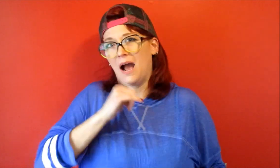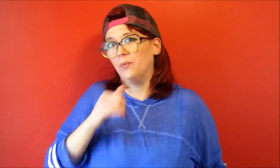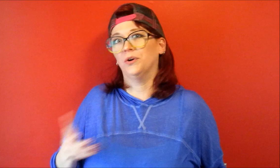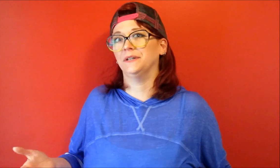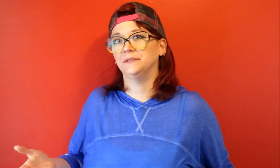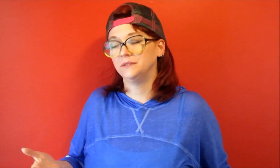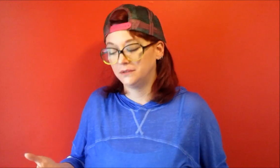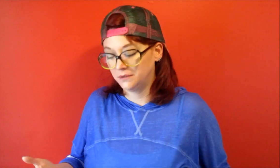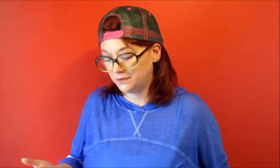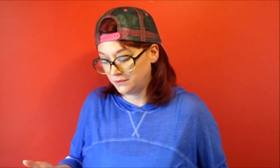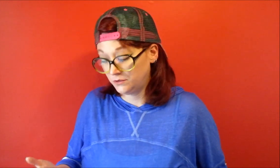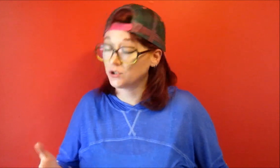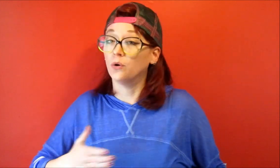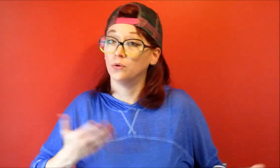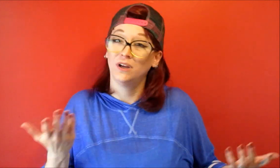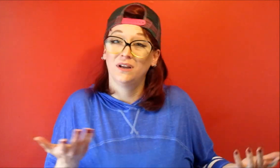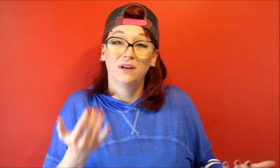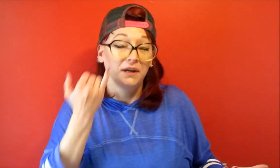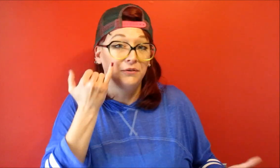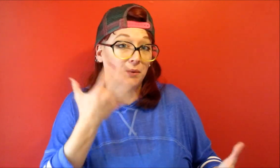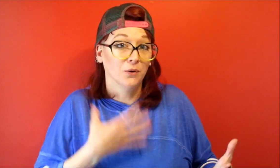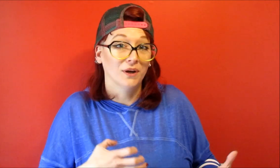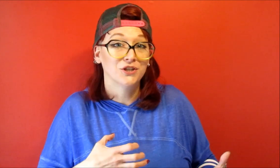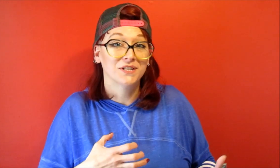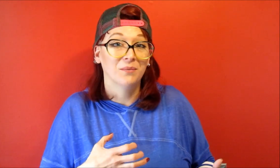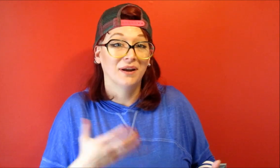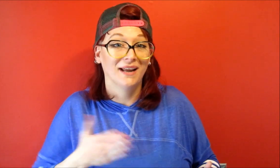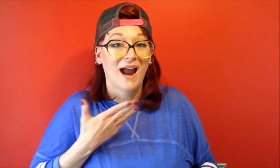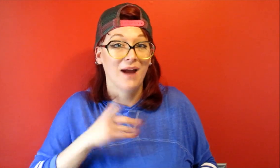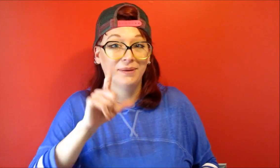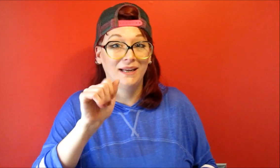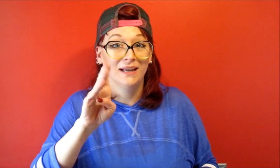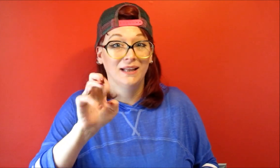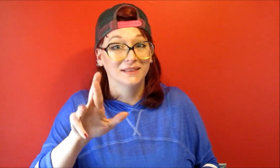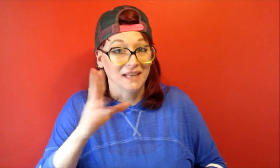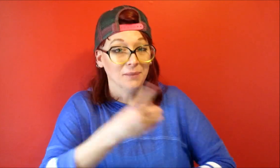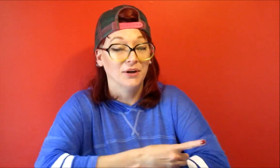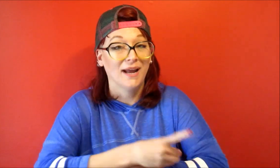wouldn't so if you want to wish somebody a happy Labor Day